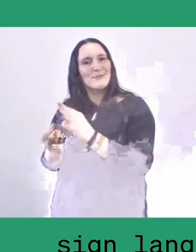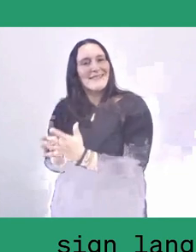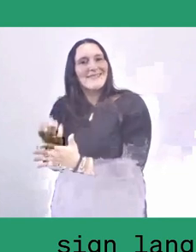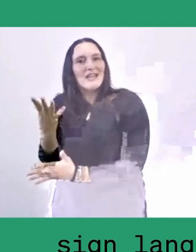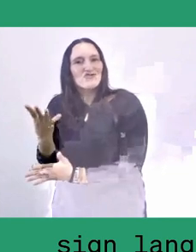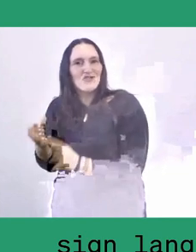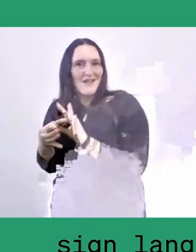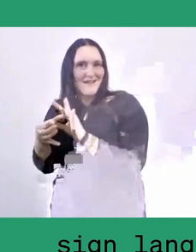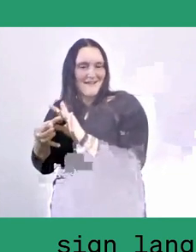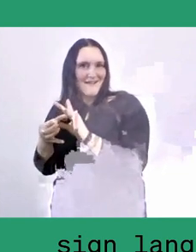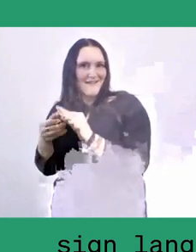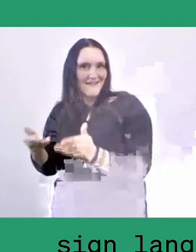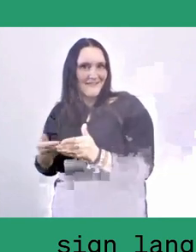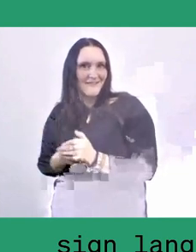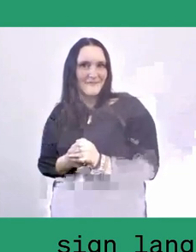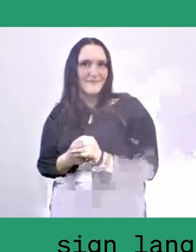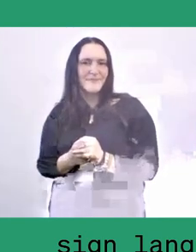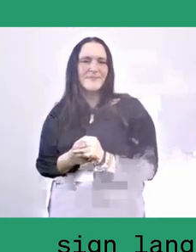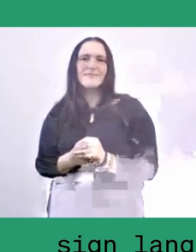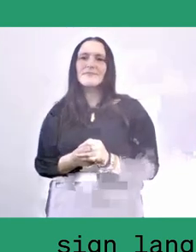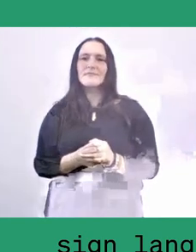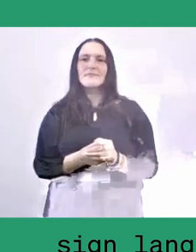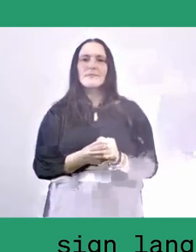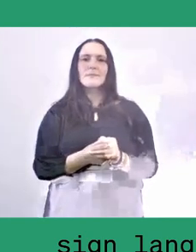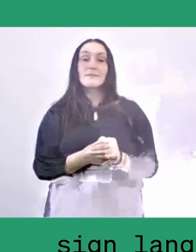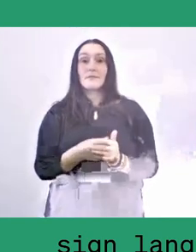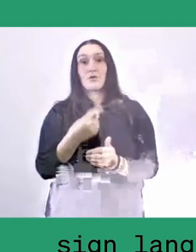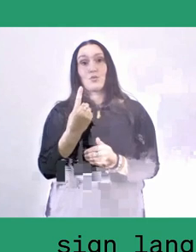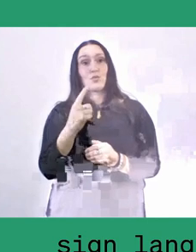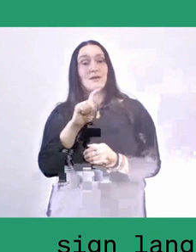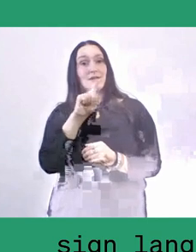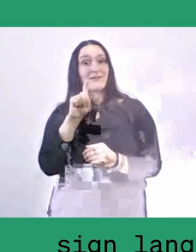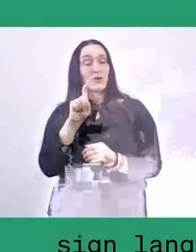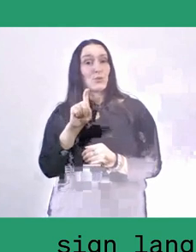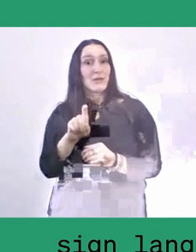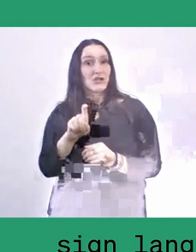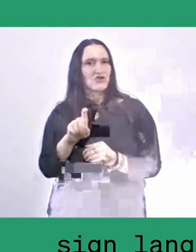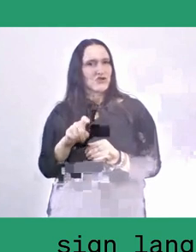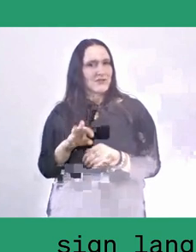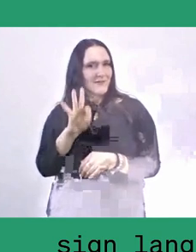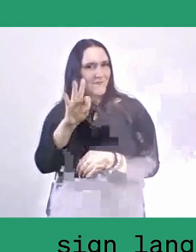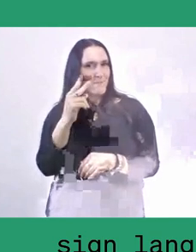And I think one of the first questions I'm really keen to ask you both